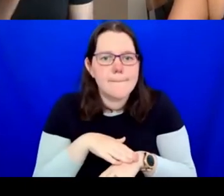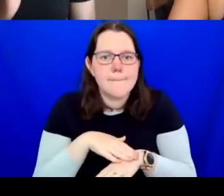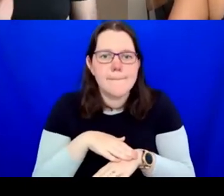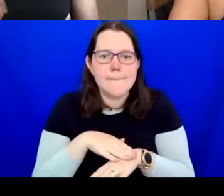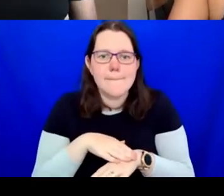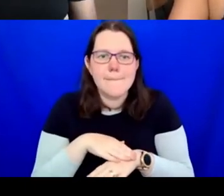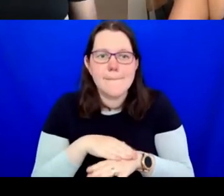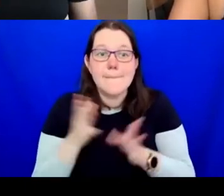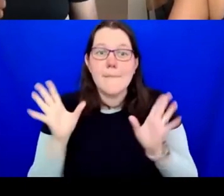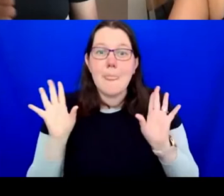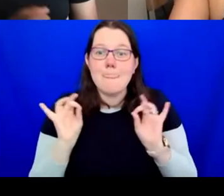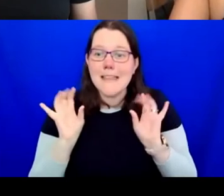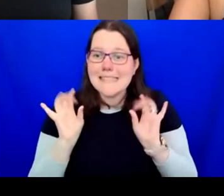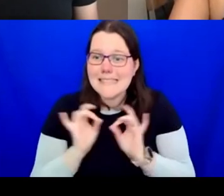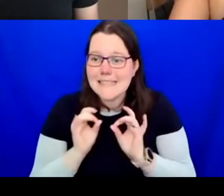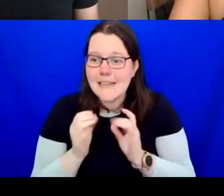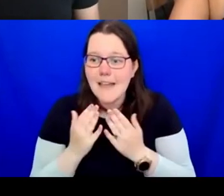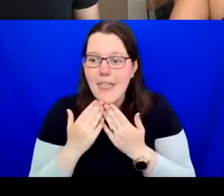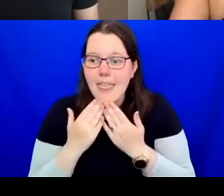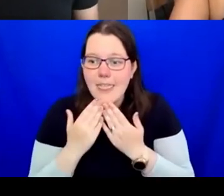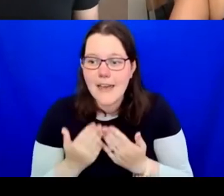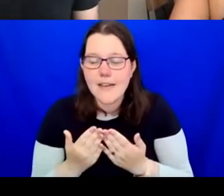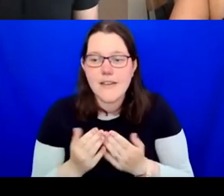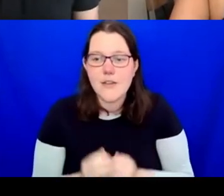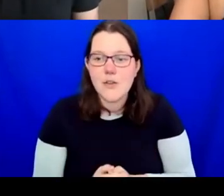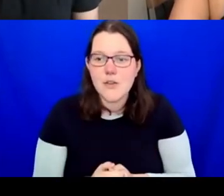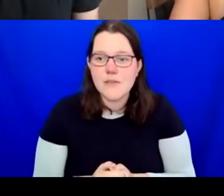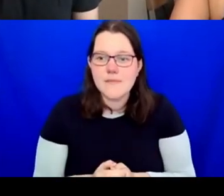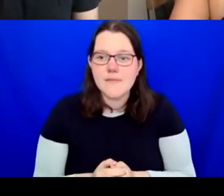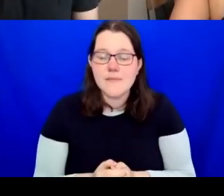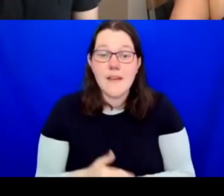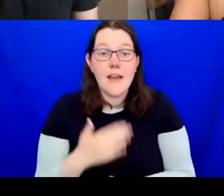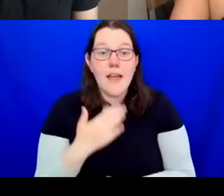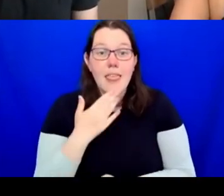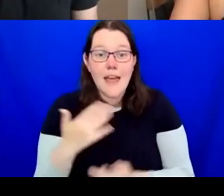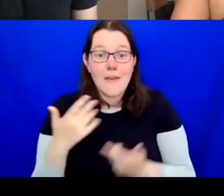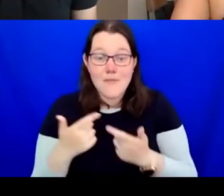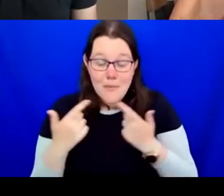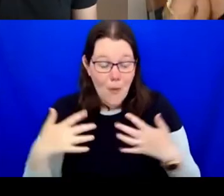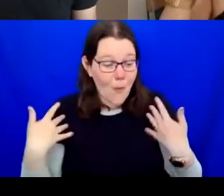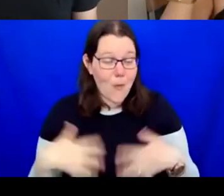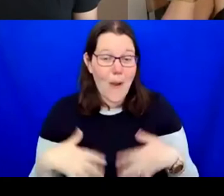That's it, Aidan. Thank you. AIDAN: Thank you very much. Wow, that's an awful lot packed into five minutes!